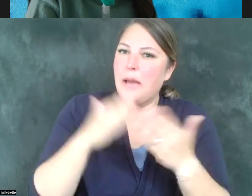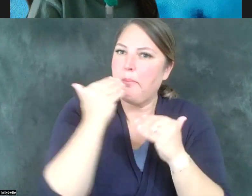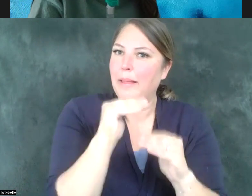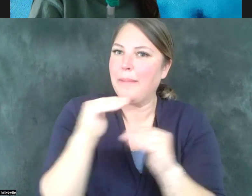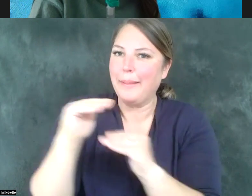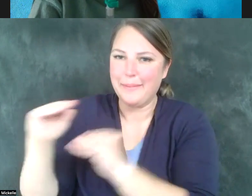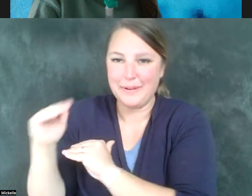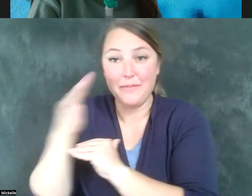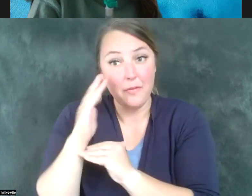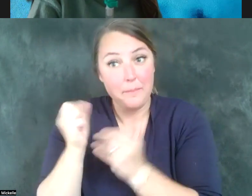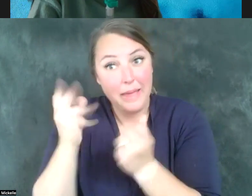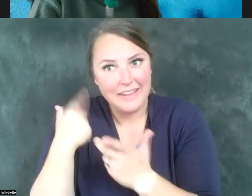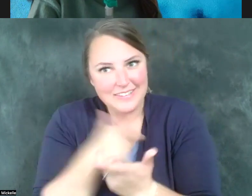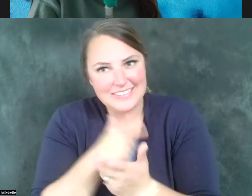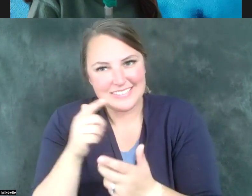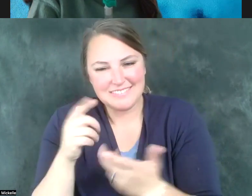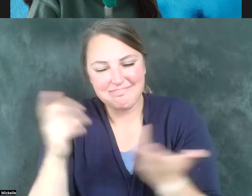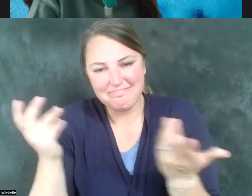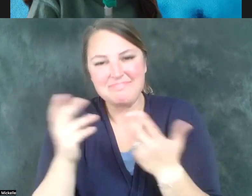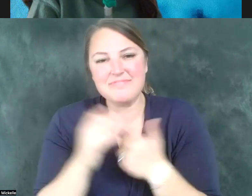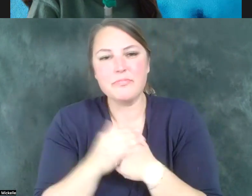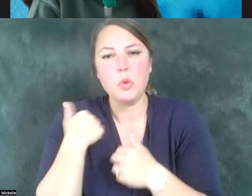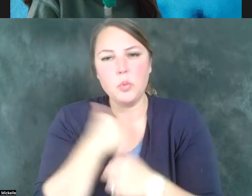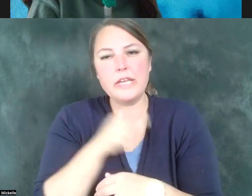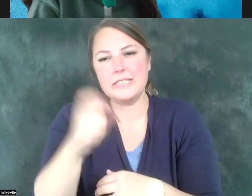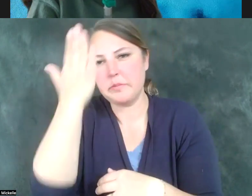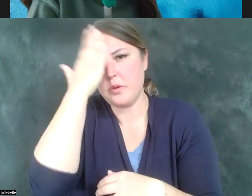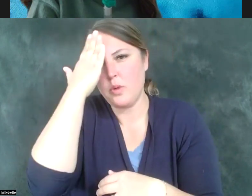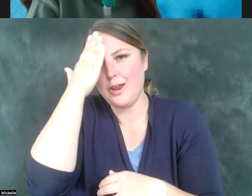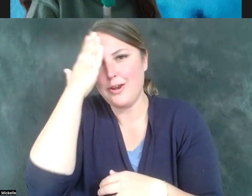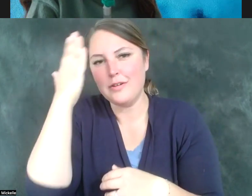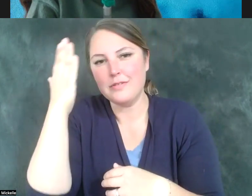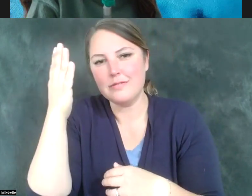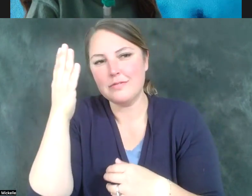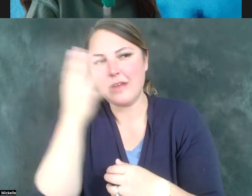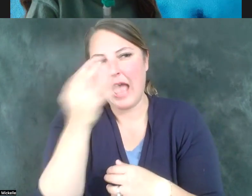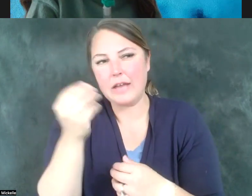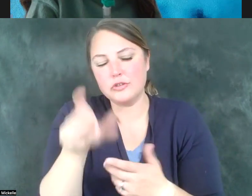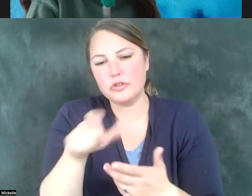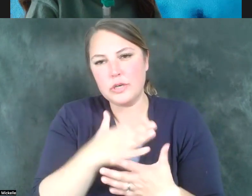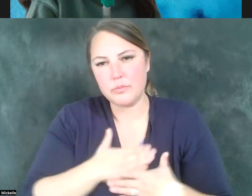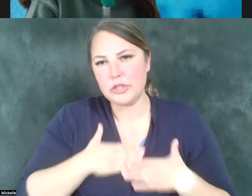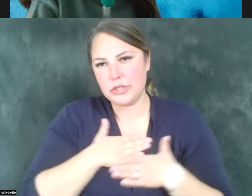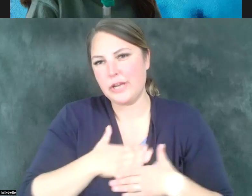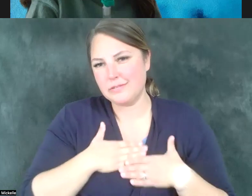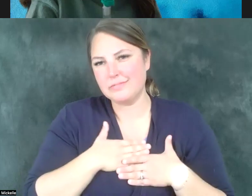true for many of us. And that we ought to be aware of and appreciative of the degree to which individuals with